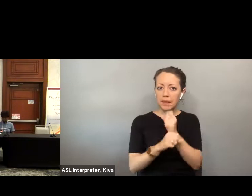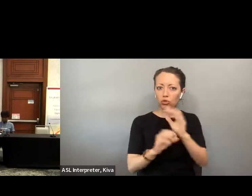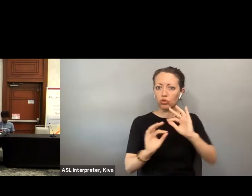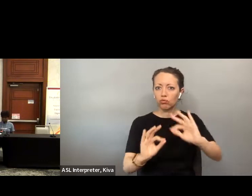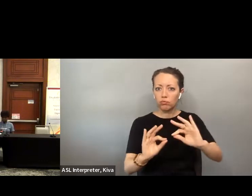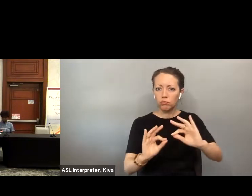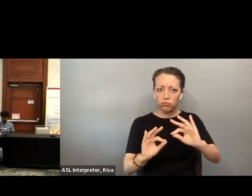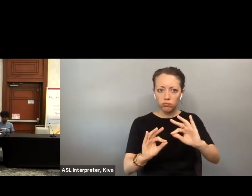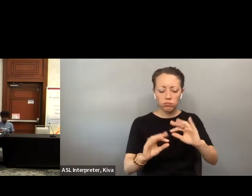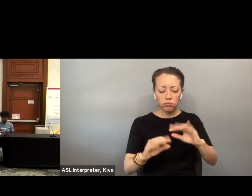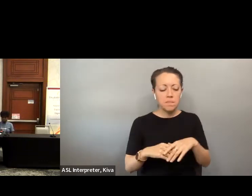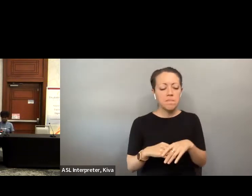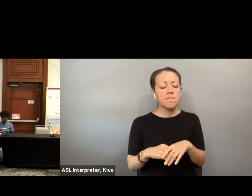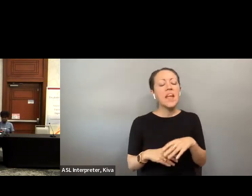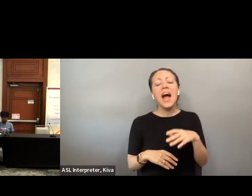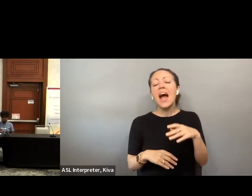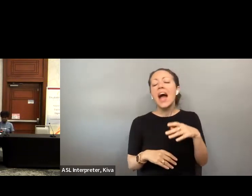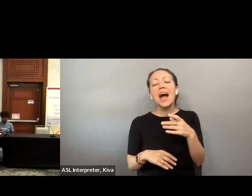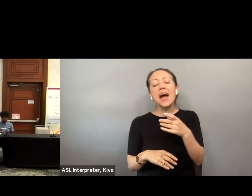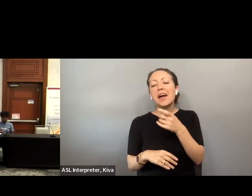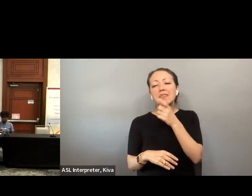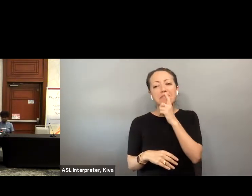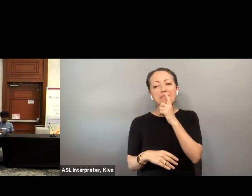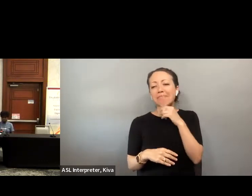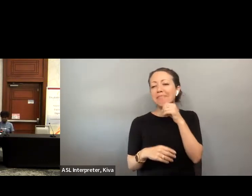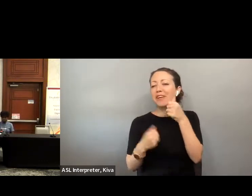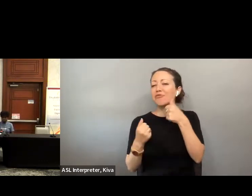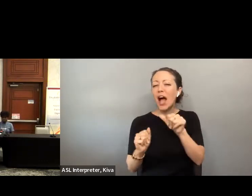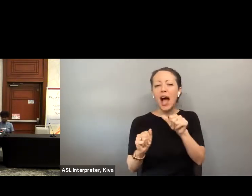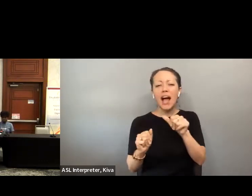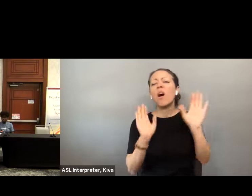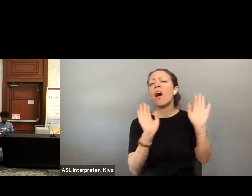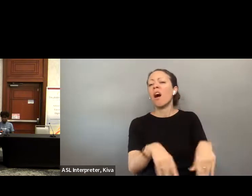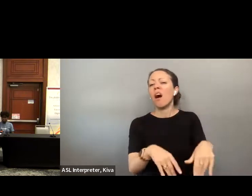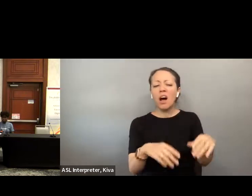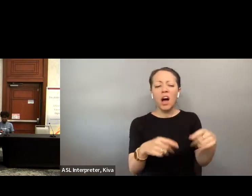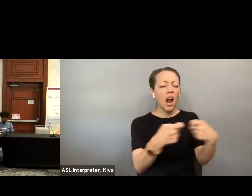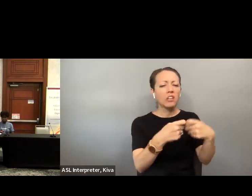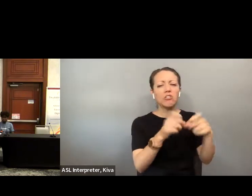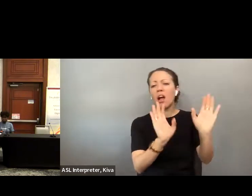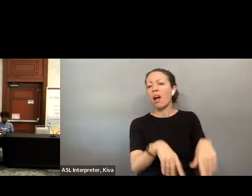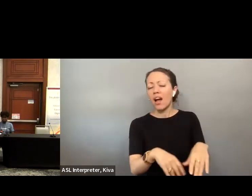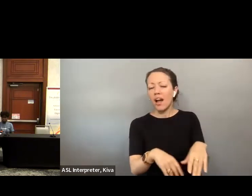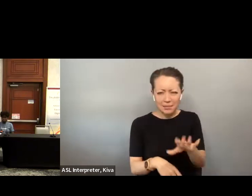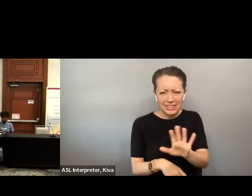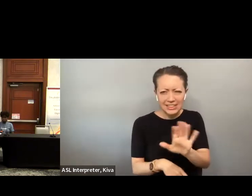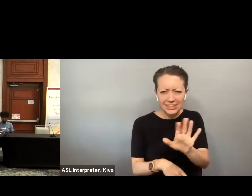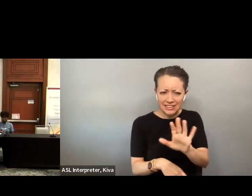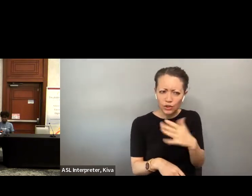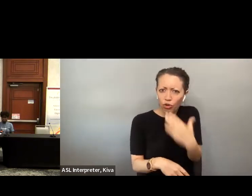transition of the ballot from being an electronic thing that to being a physical entity that has to be returned is a pretty important safeguard that exists within our system. pretty important safeguard that exists within our system. Yeah. and I don't say this just to try to like dampen down spirits, because I do think that there are options and availability that are there?